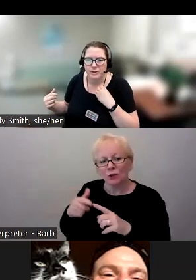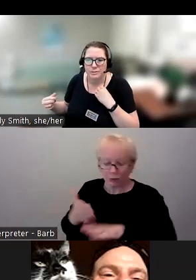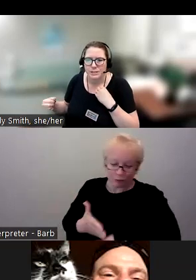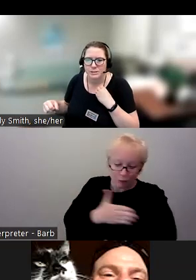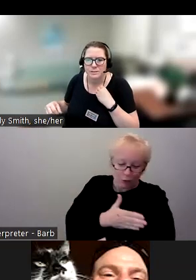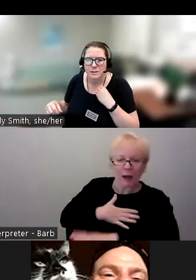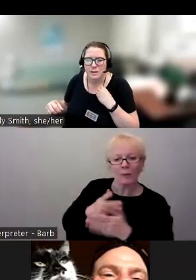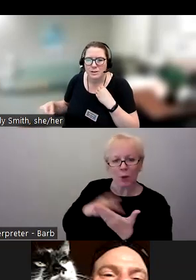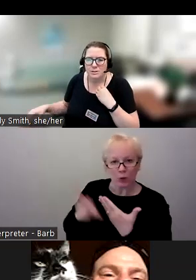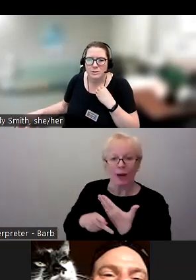conversations.